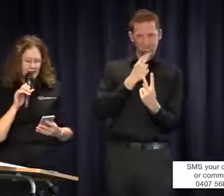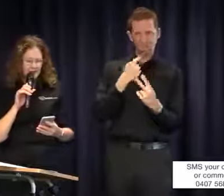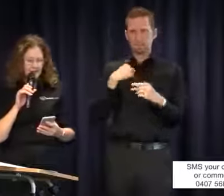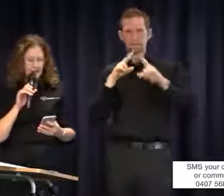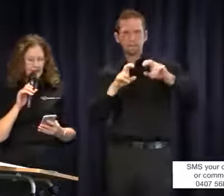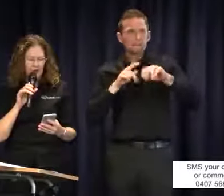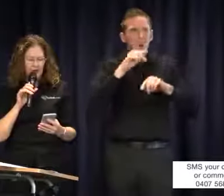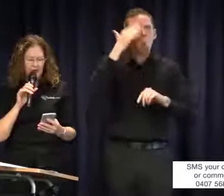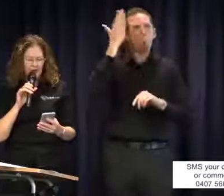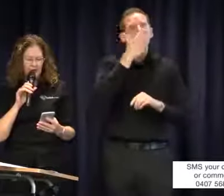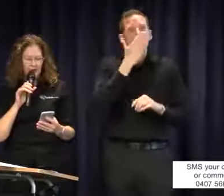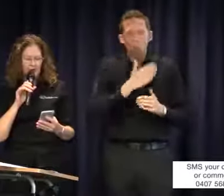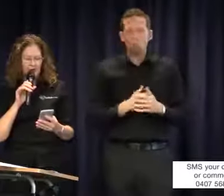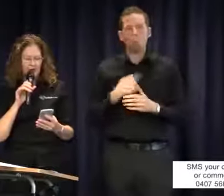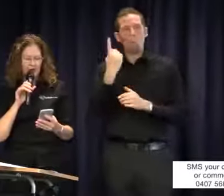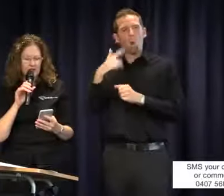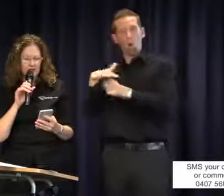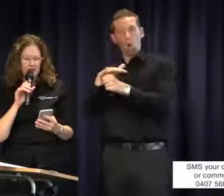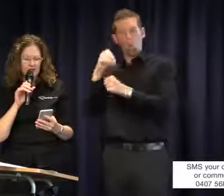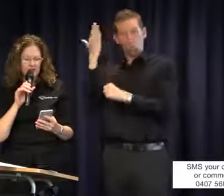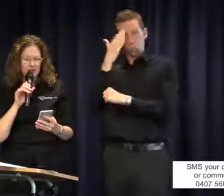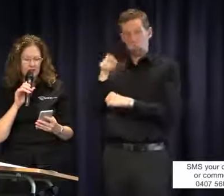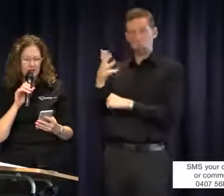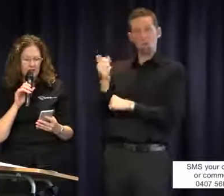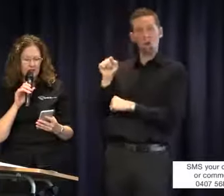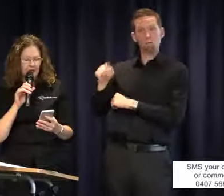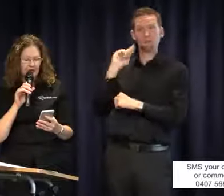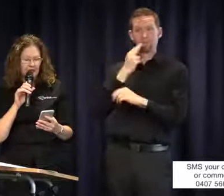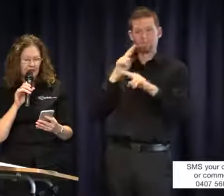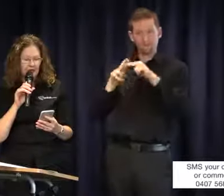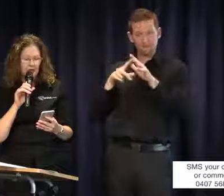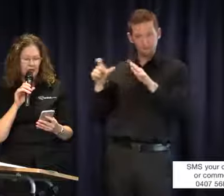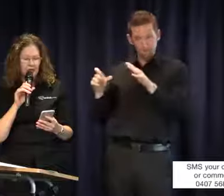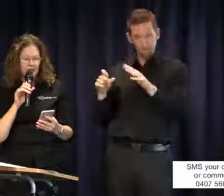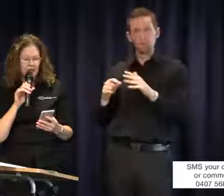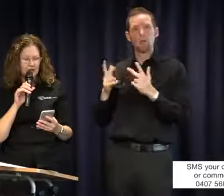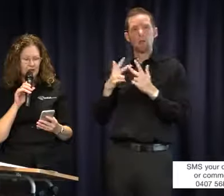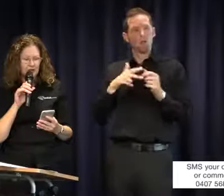schools. We have one local high school which has a deaf facility and we have a local mainstream